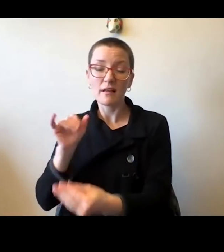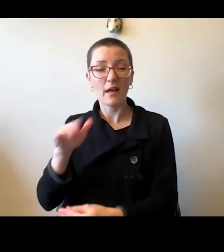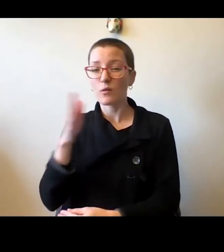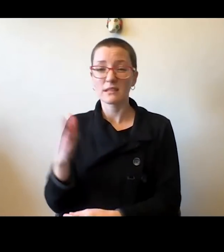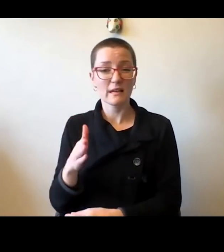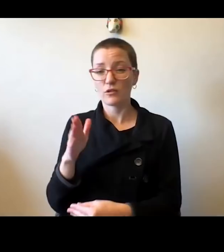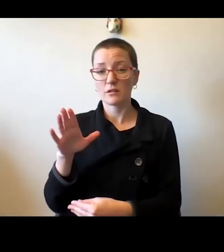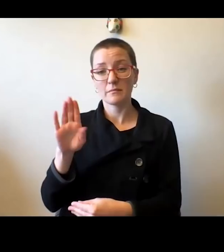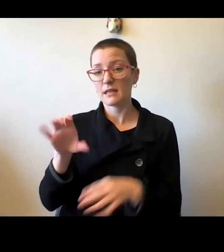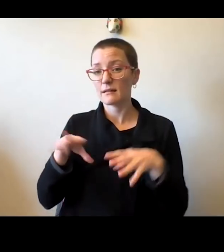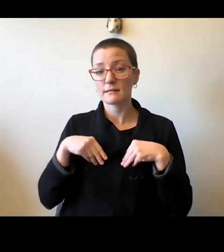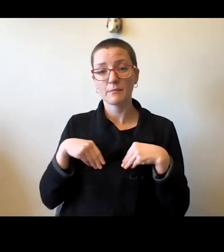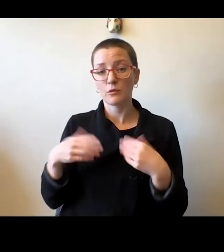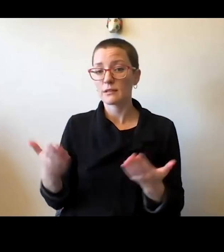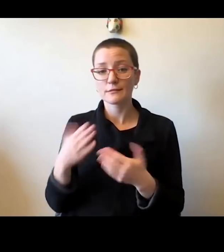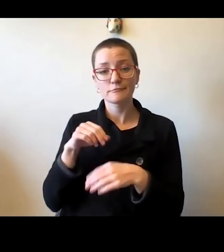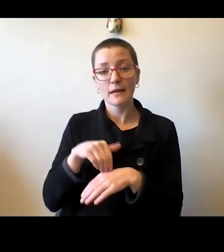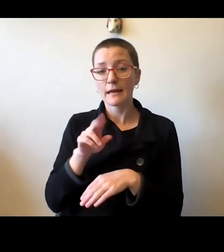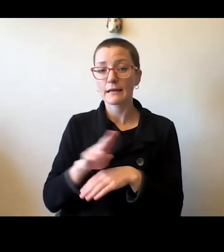So folks, I know this is hard.